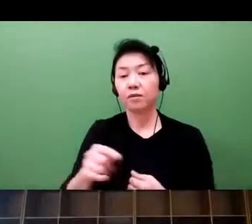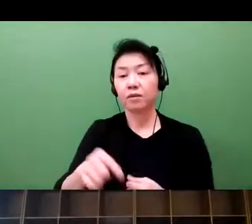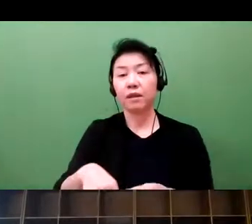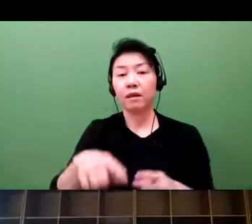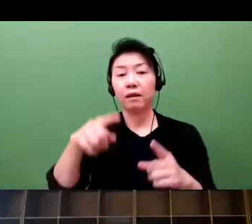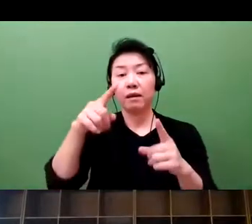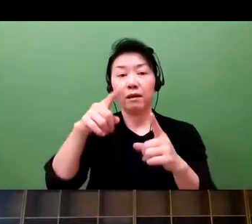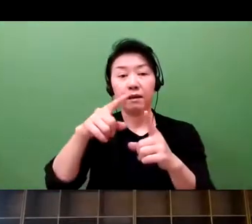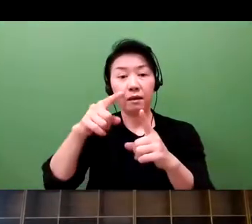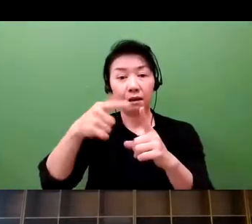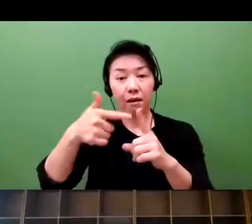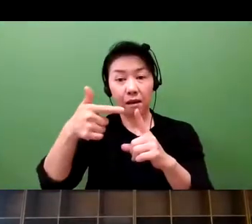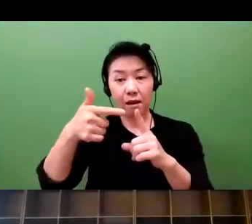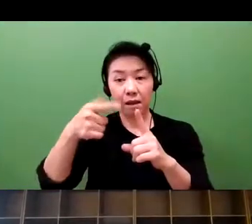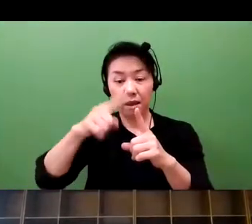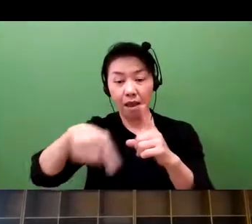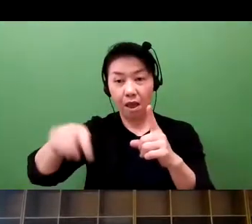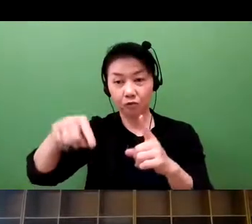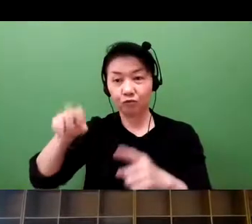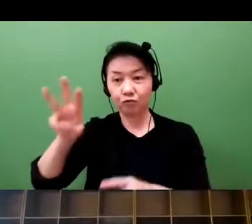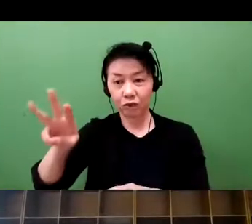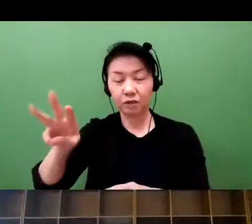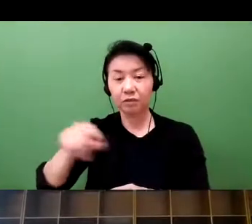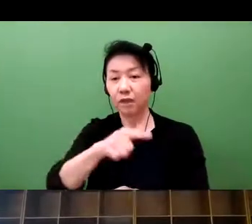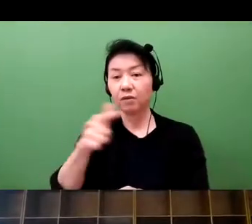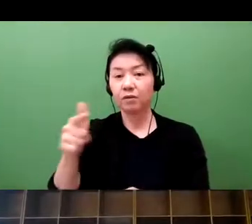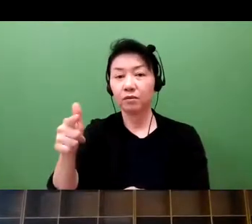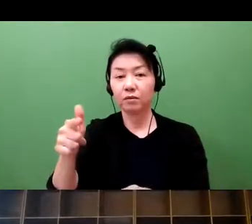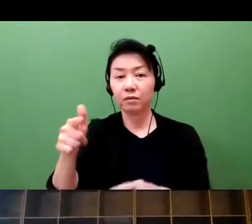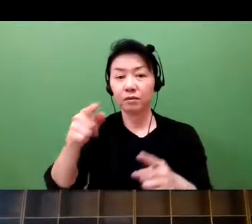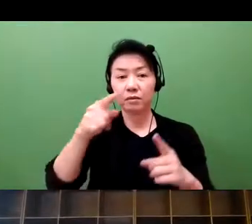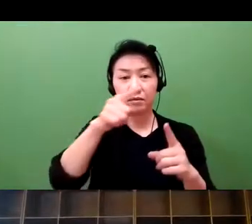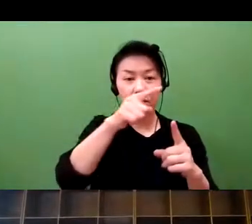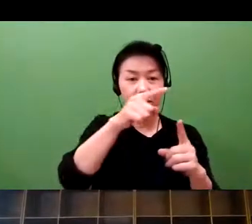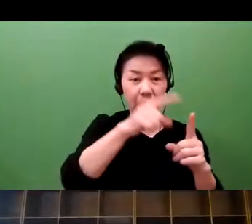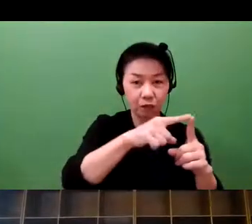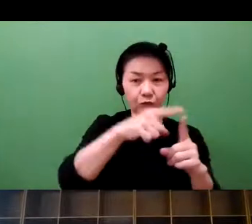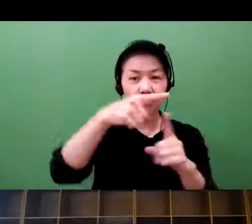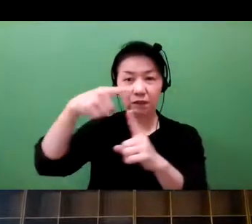into the online medical consultation, a huge company.